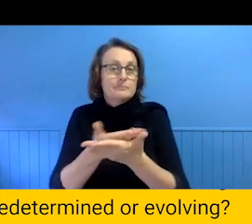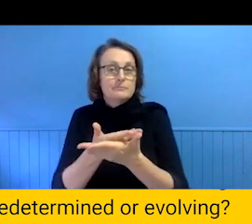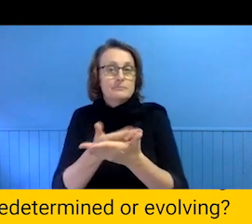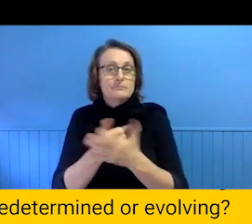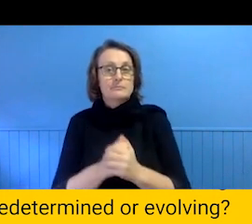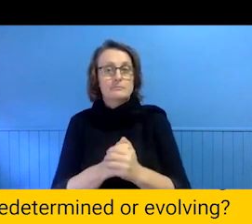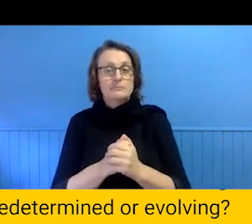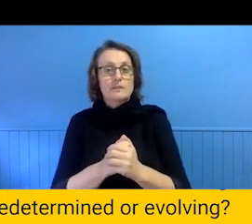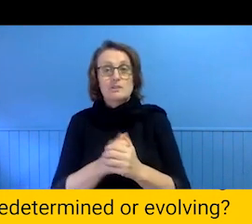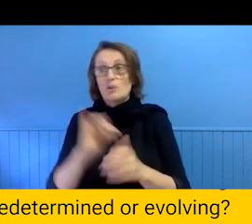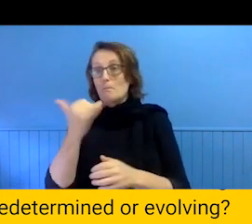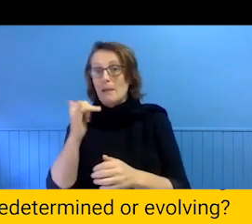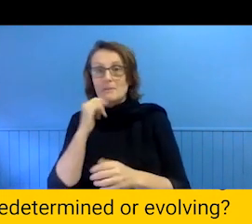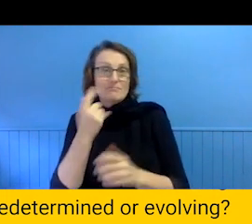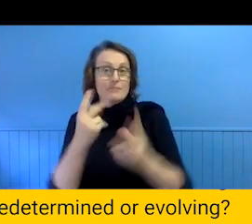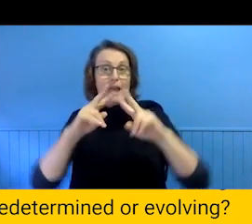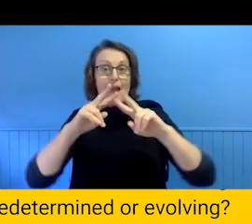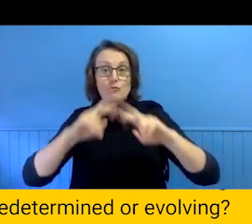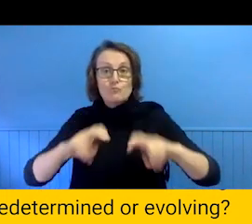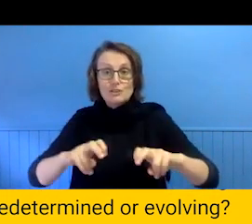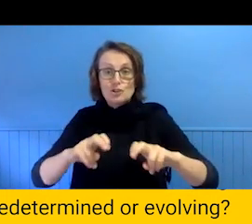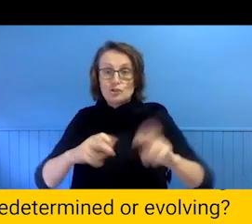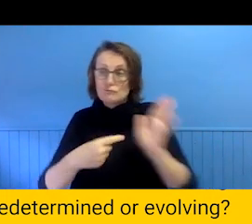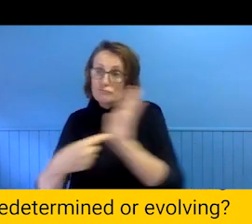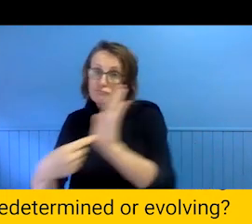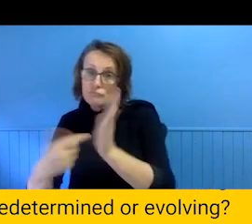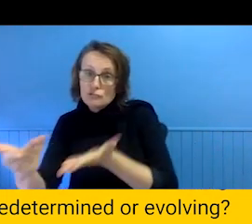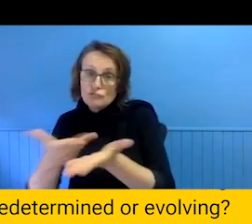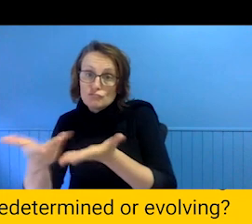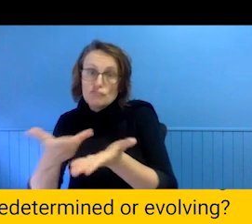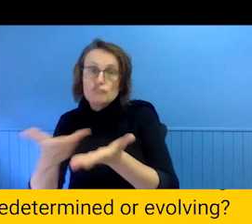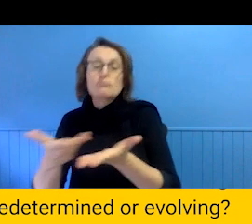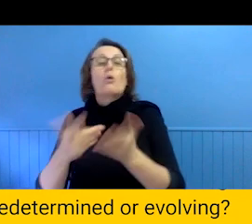research link to doing a very detailed budget together. So we are